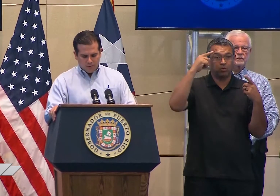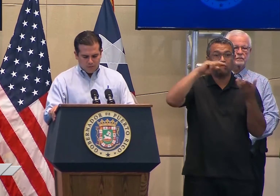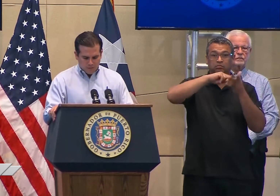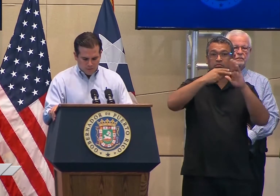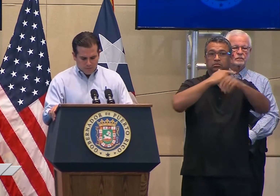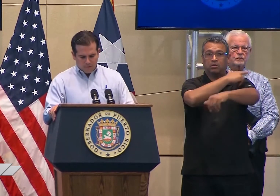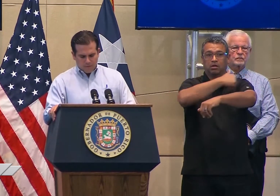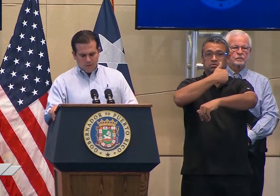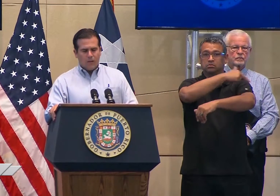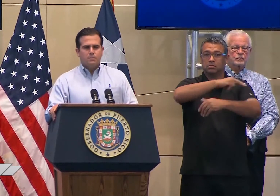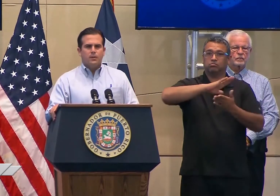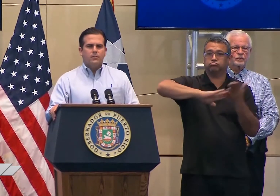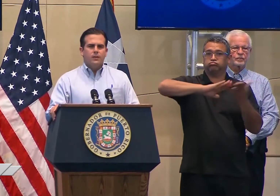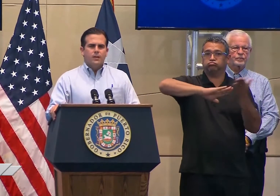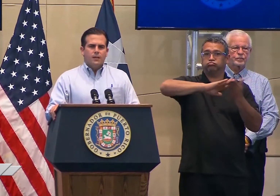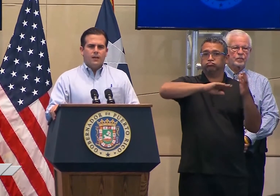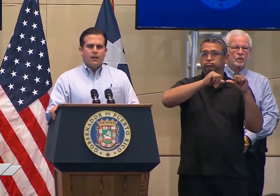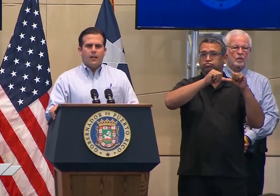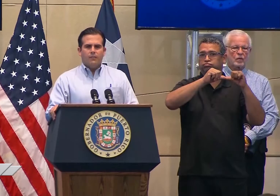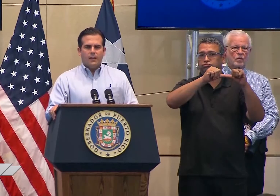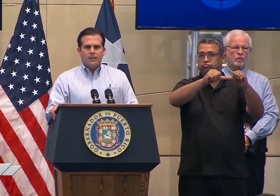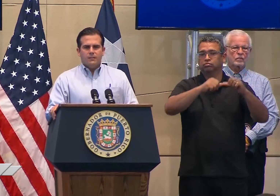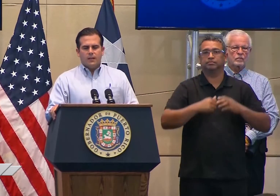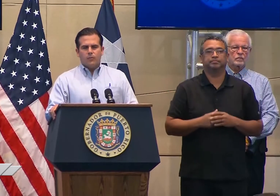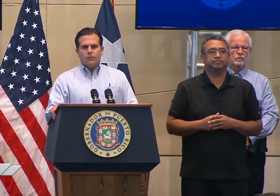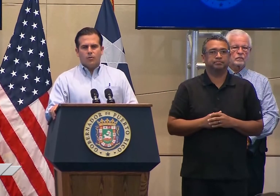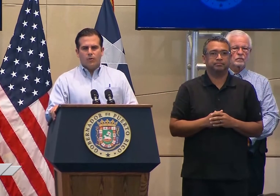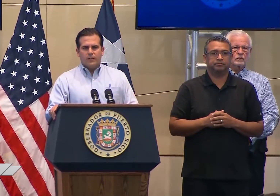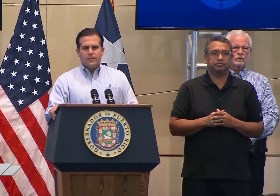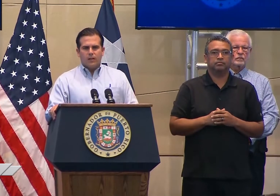hospitals, elevating and restoring telecom